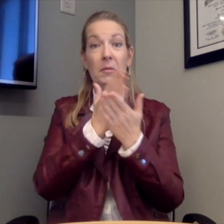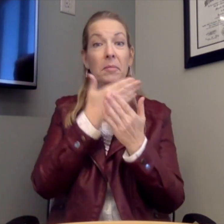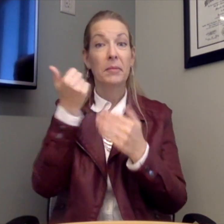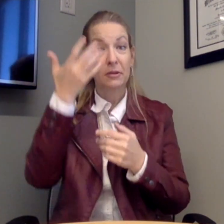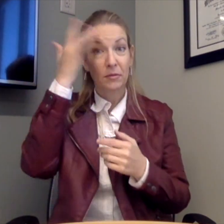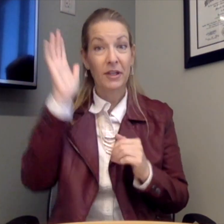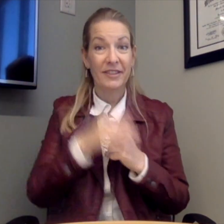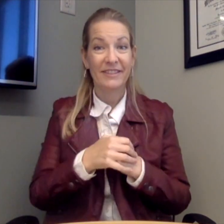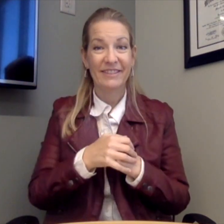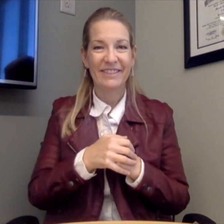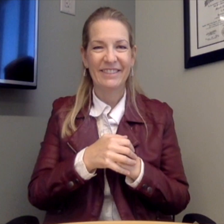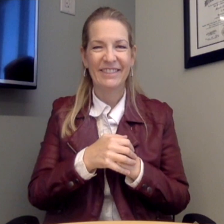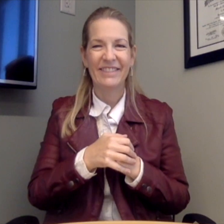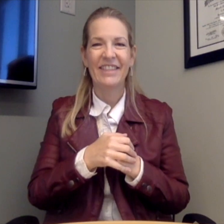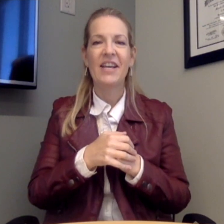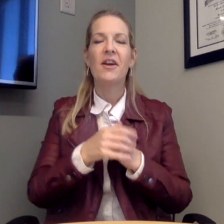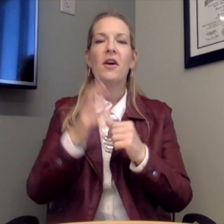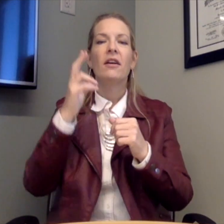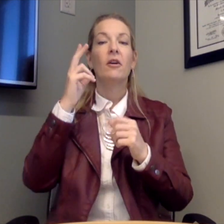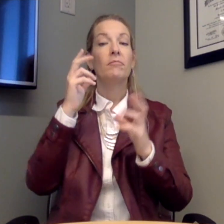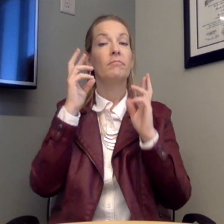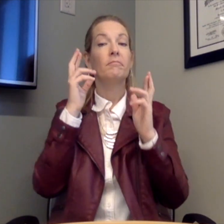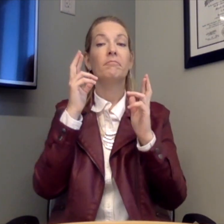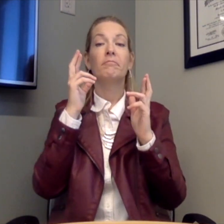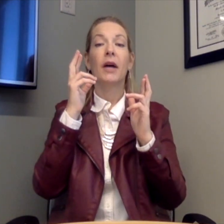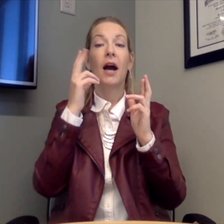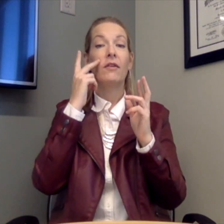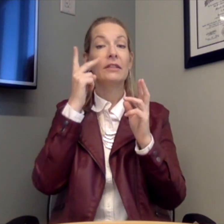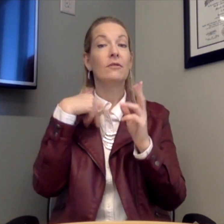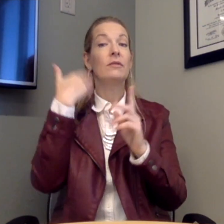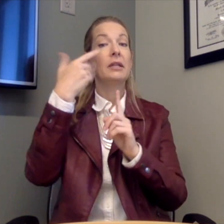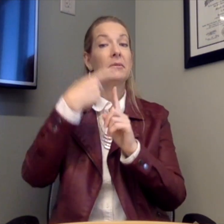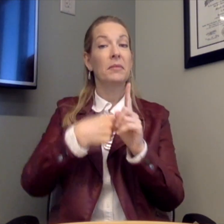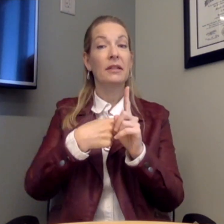hopefully you know some of the best and the brightest. I'll see you next month!